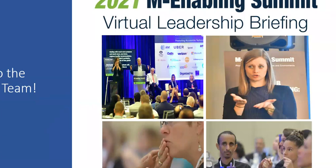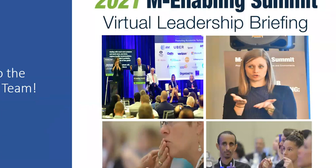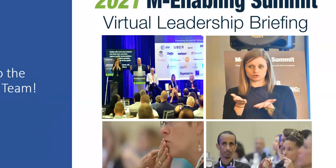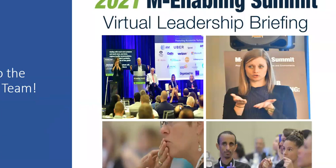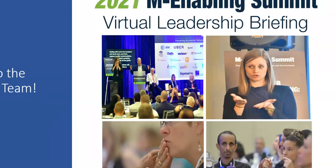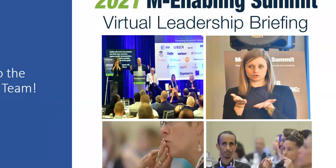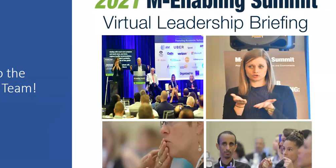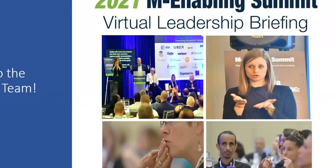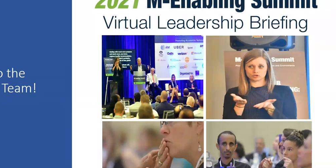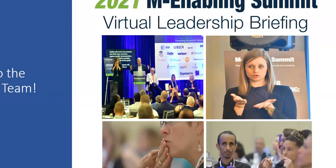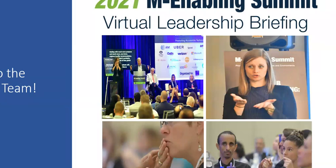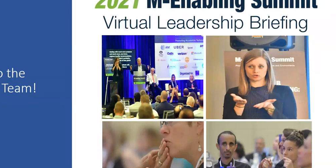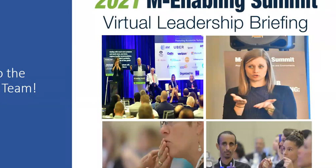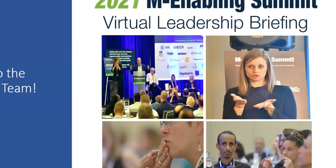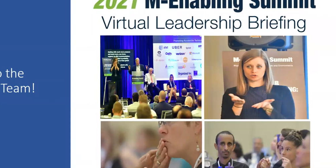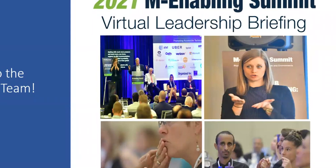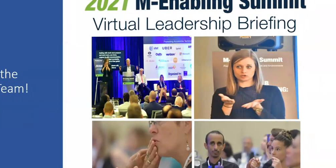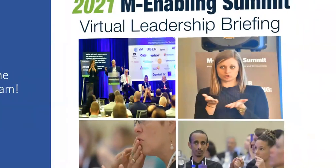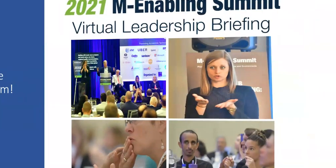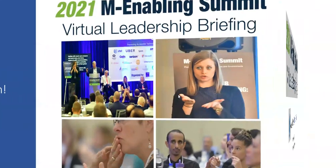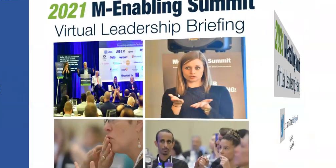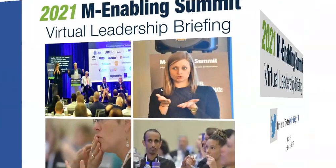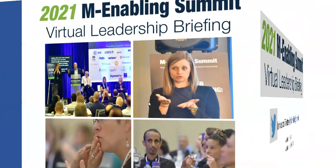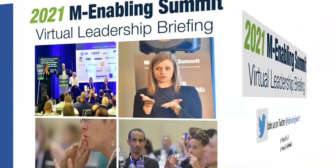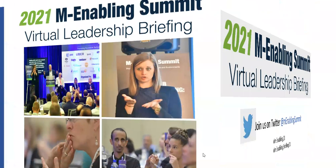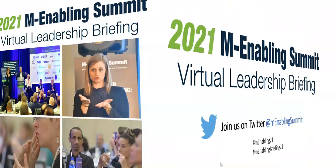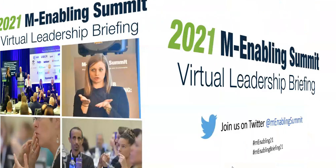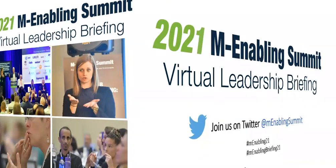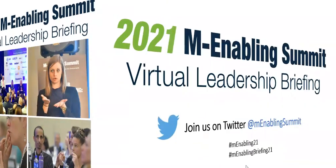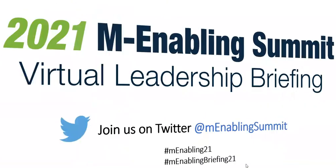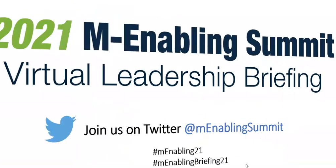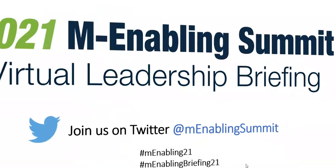IAAP EJ Krauss virtual production team. Thank you to today's